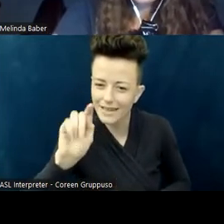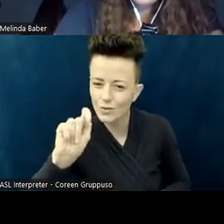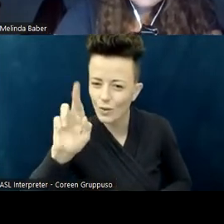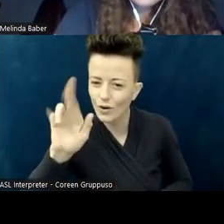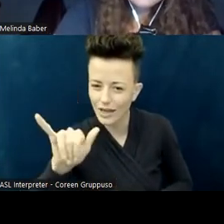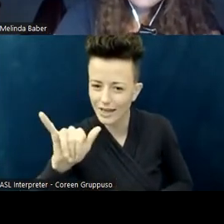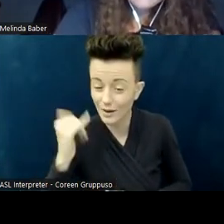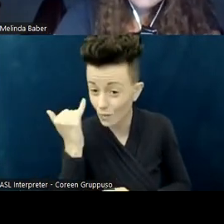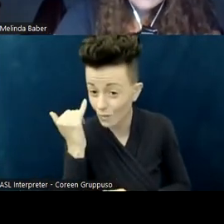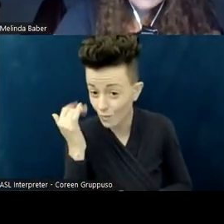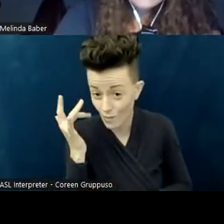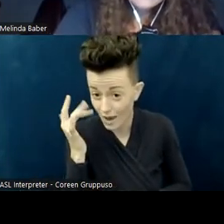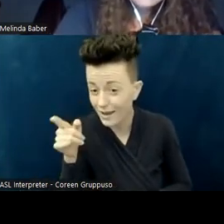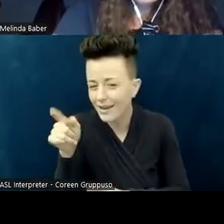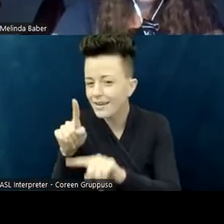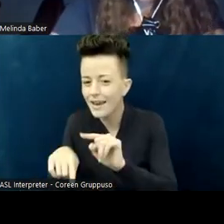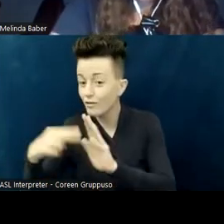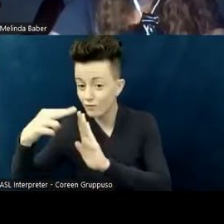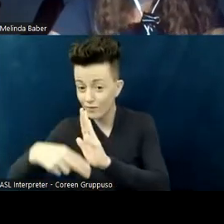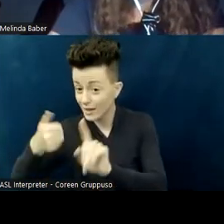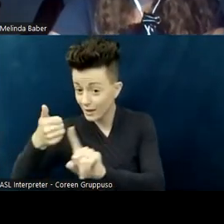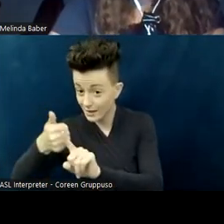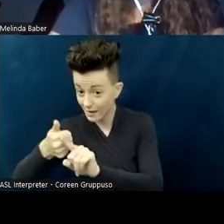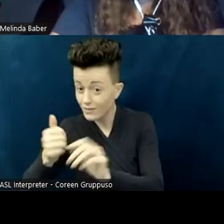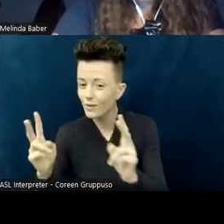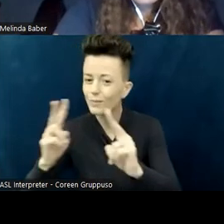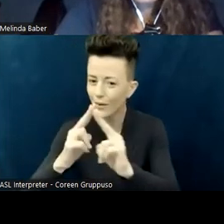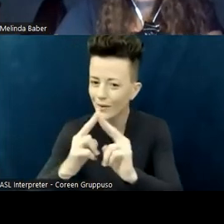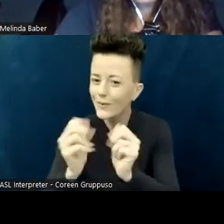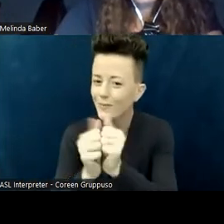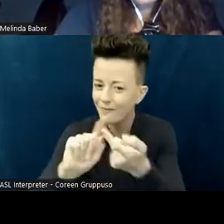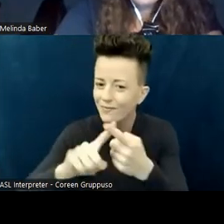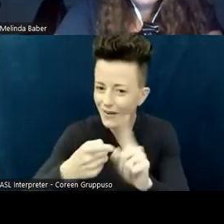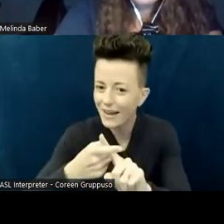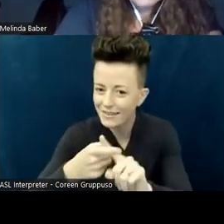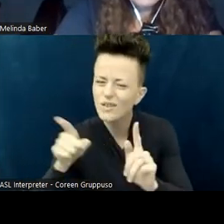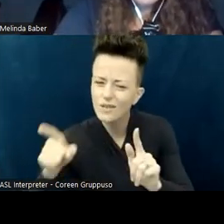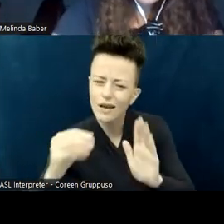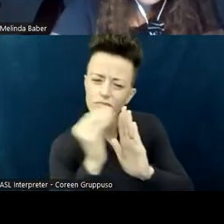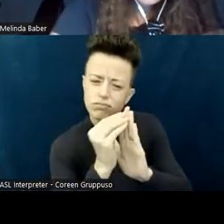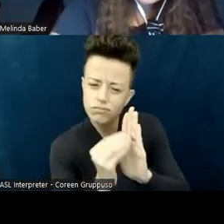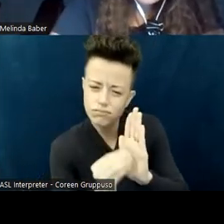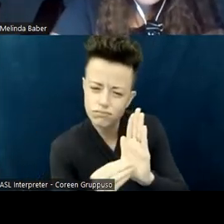So they talked it through and identified that she was very outgoing and made friends easily